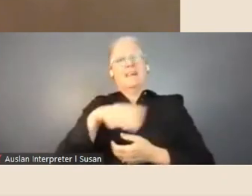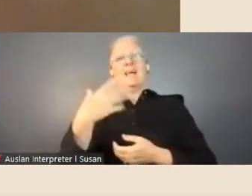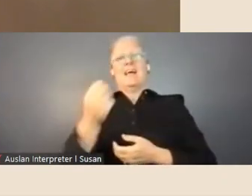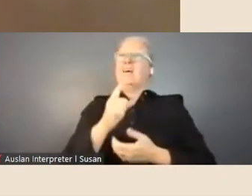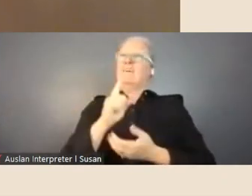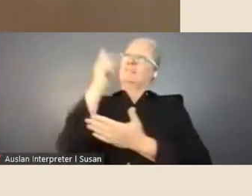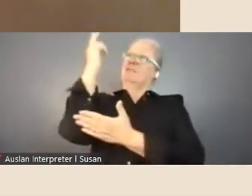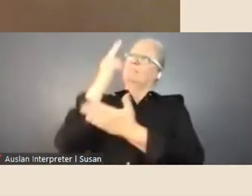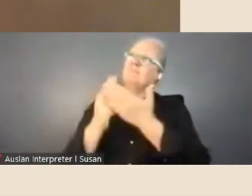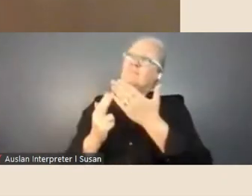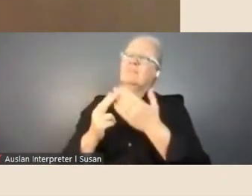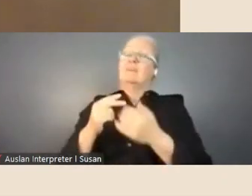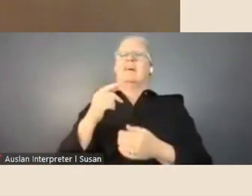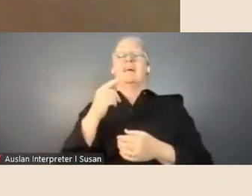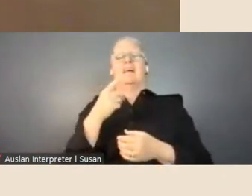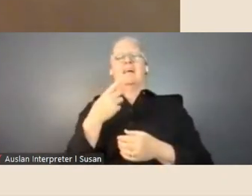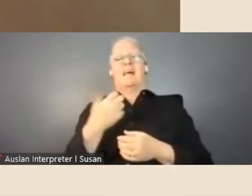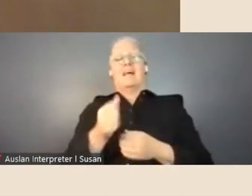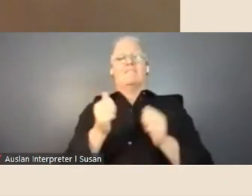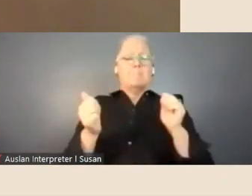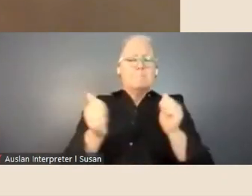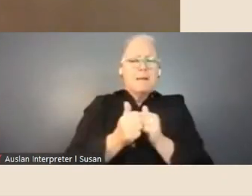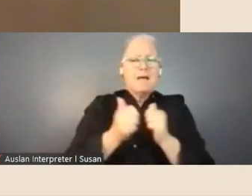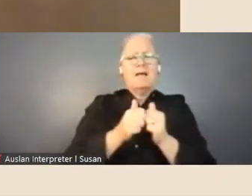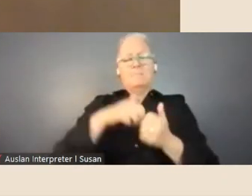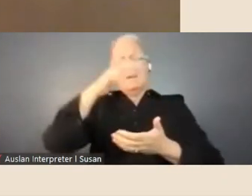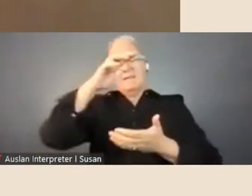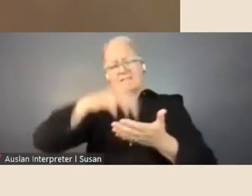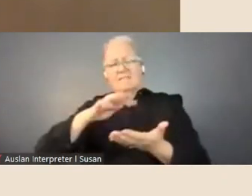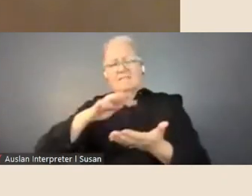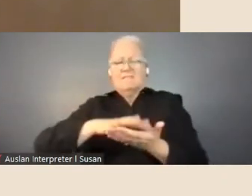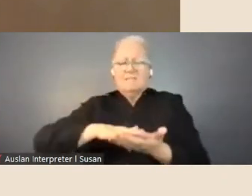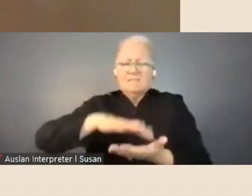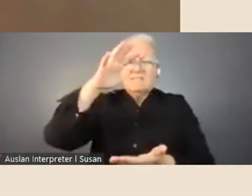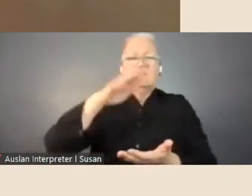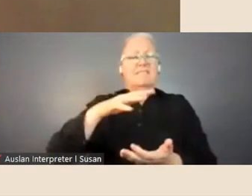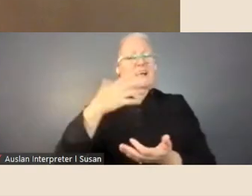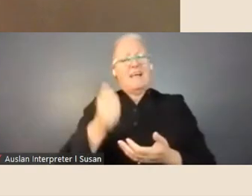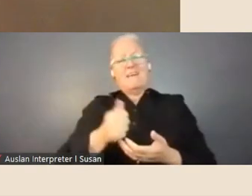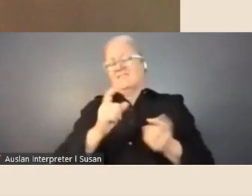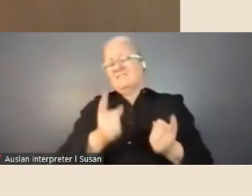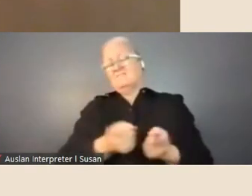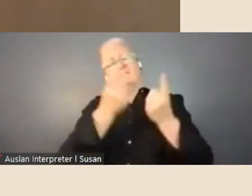many papers and manuscripts and texts available, that were available to